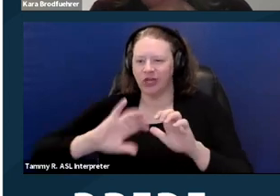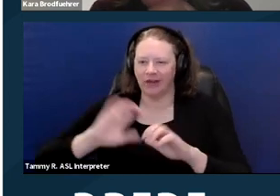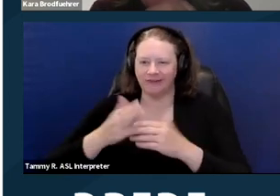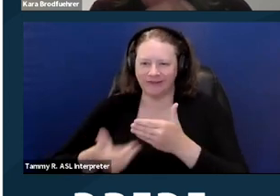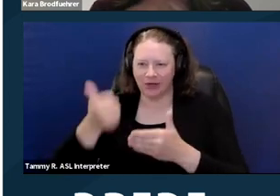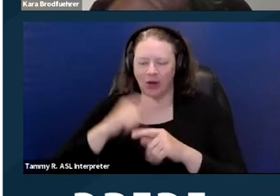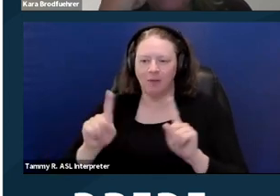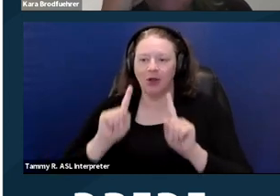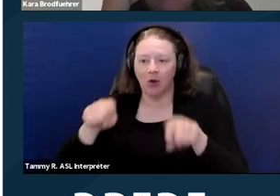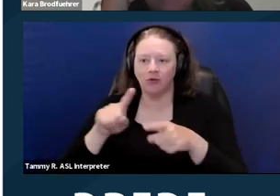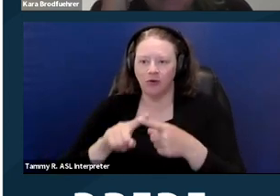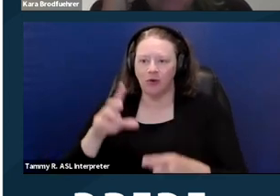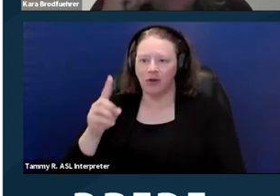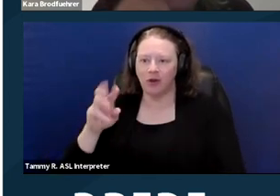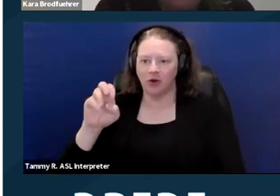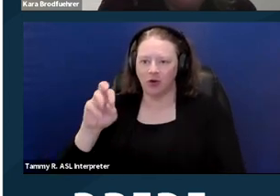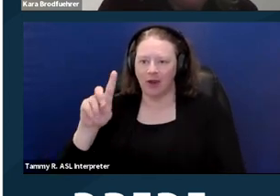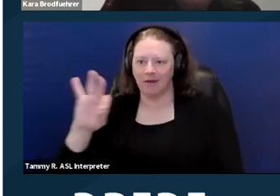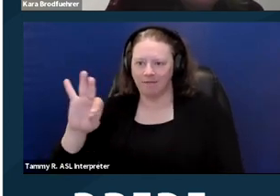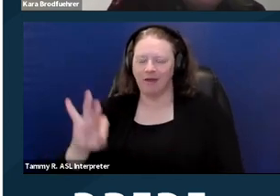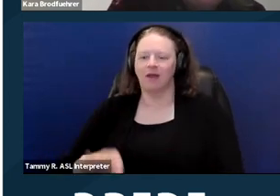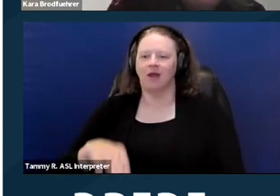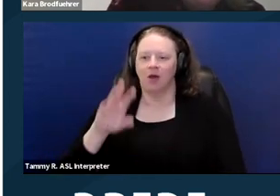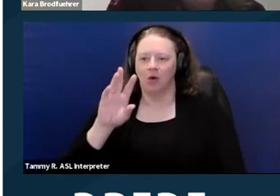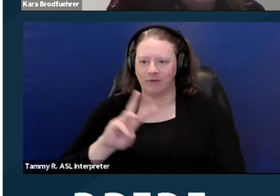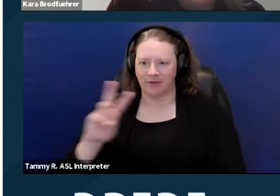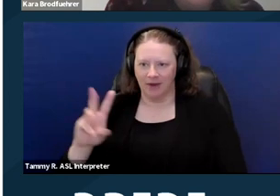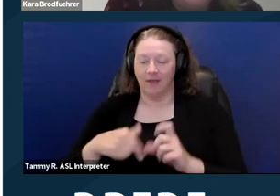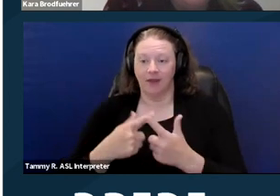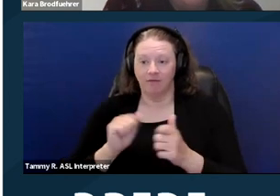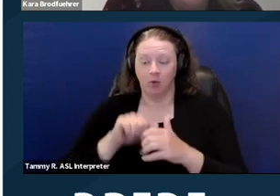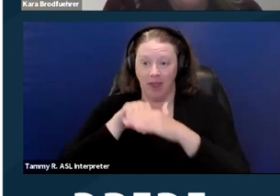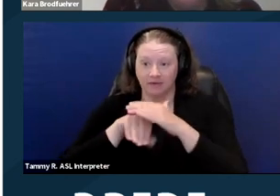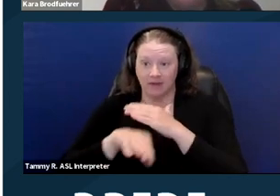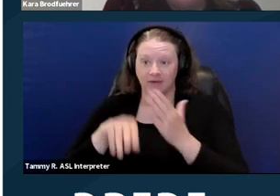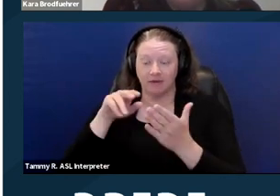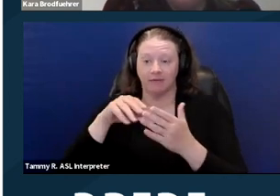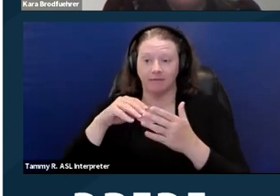But go to the DREDF website and if you access the calendar there's a way to register.